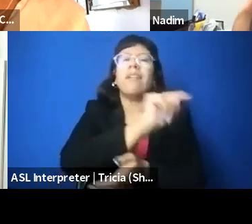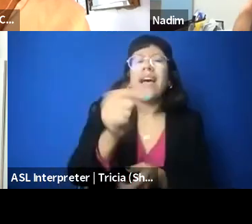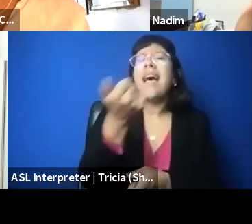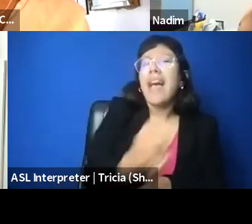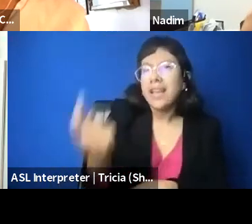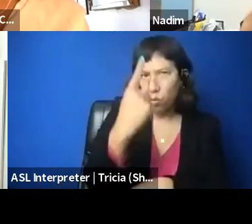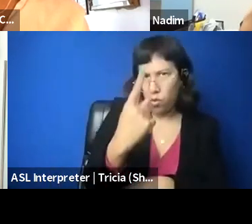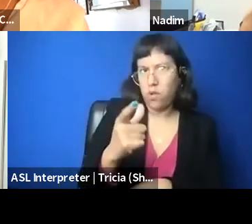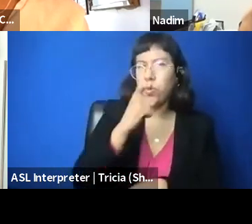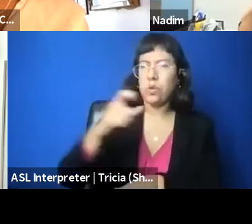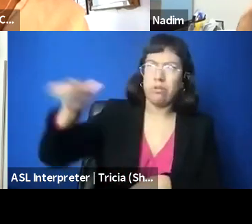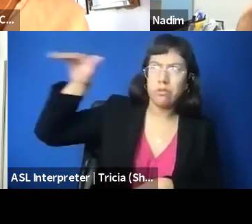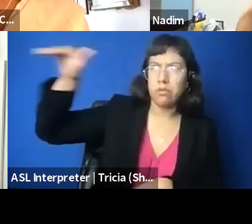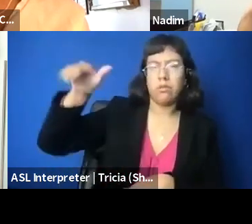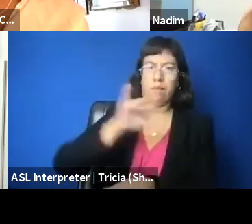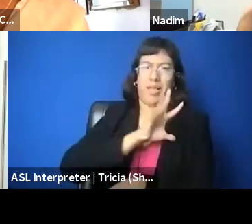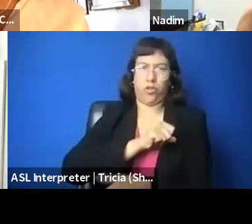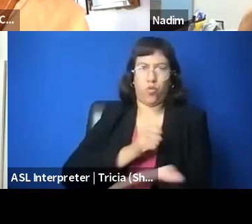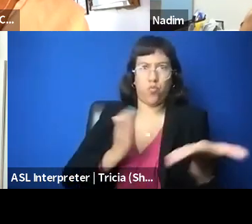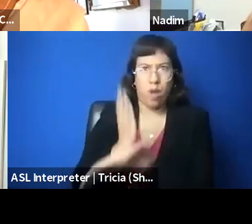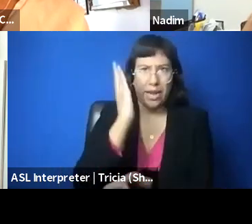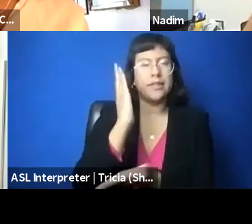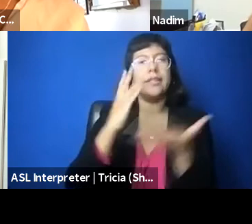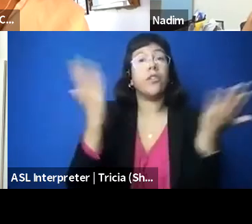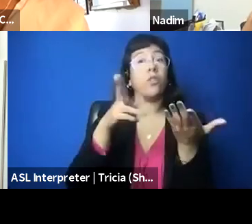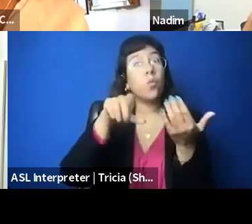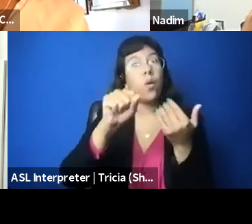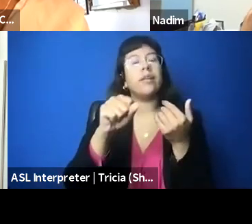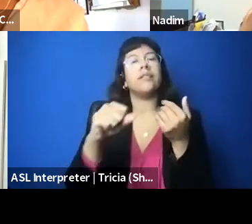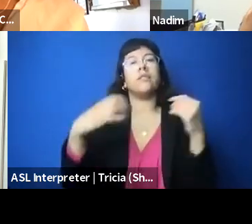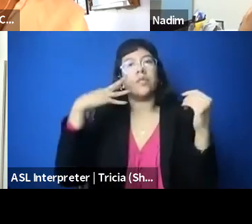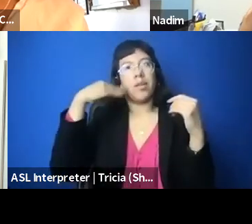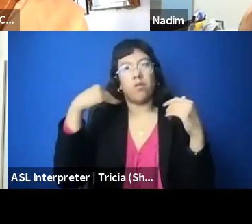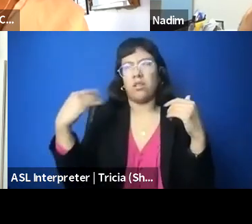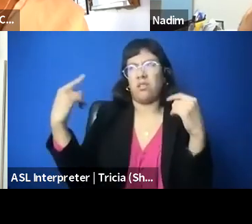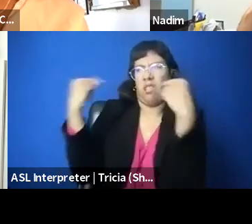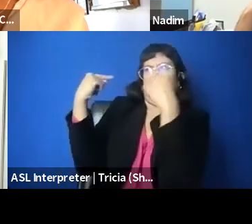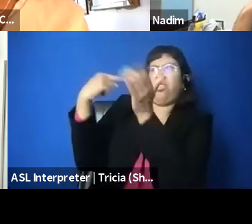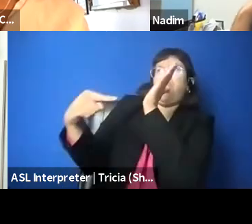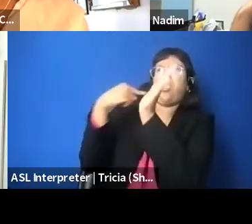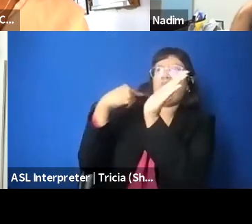in the United States is treated differently and is censored and punished, and an enormous number of people who come to us